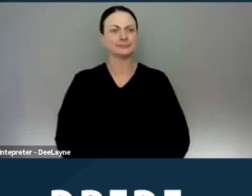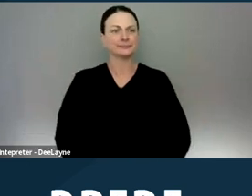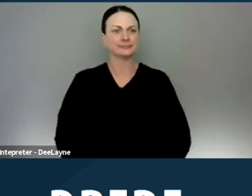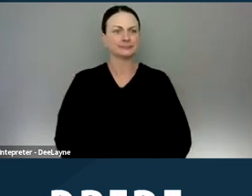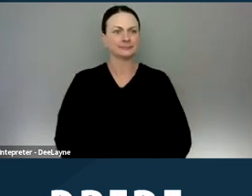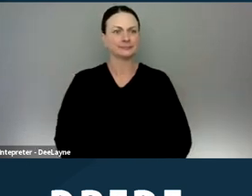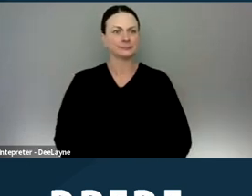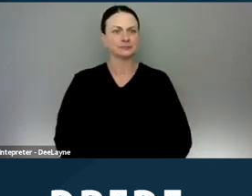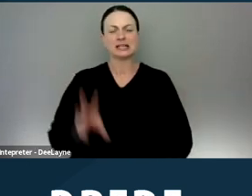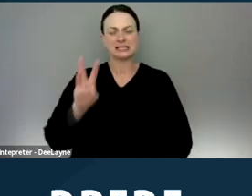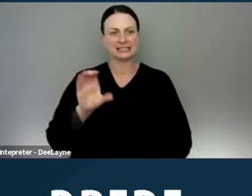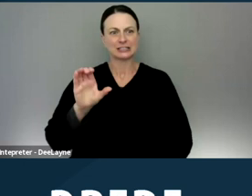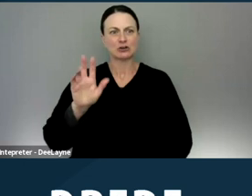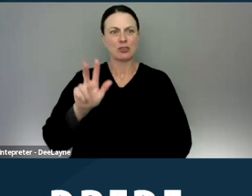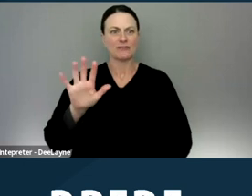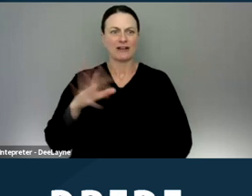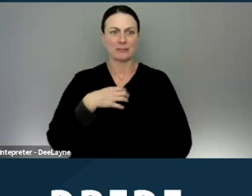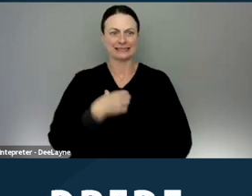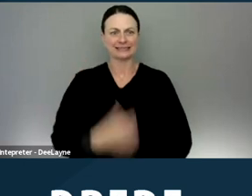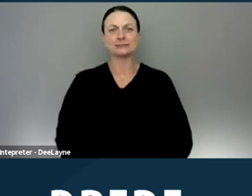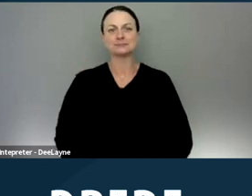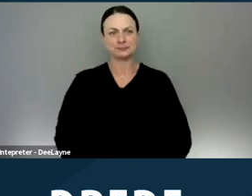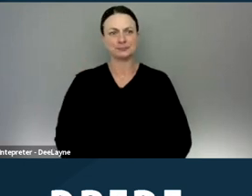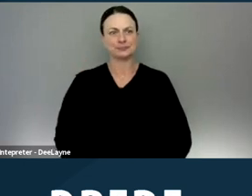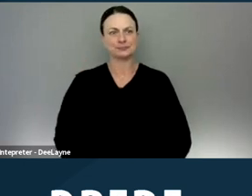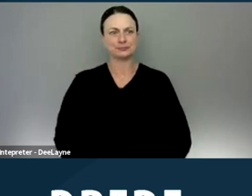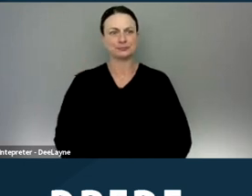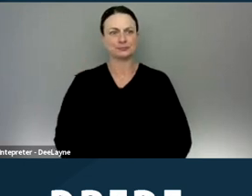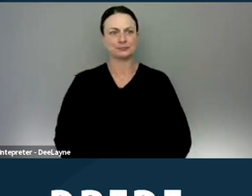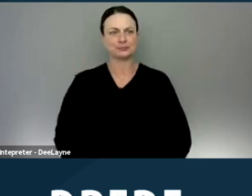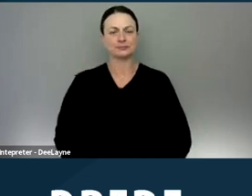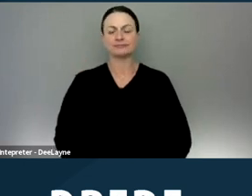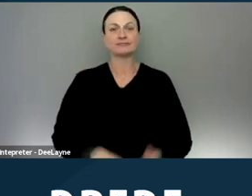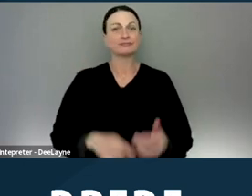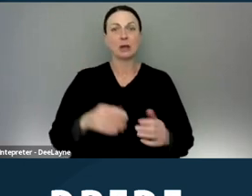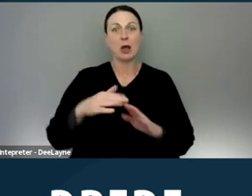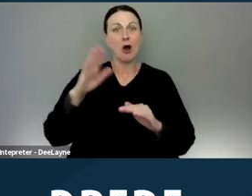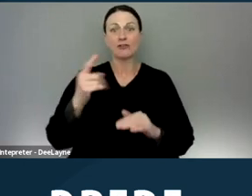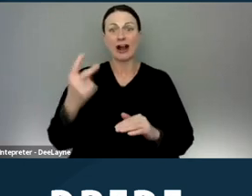So 635 complaints. Over half of them were no cause determinations.